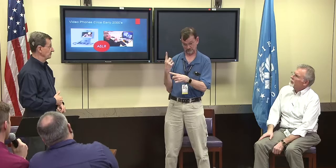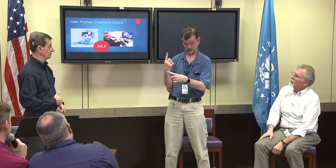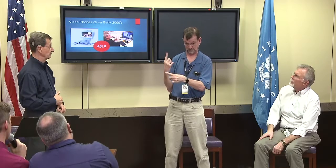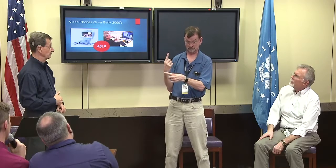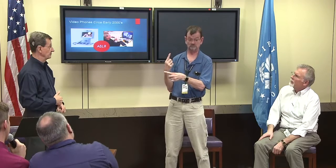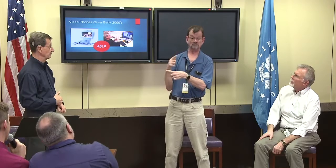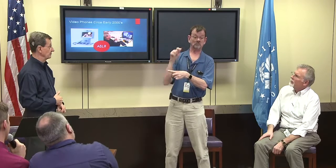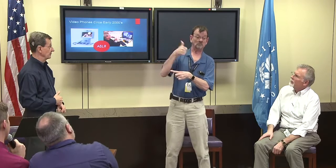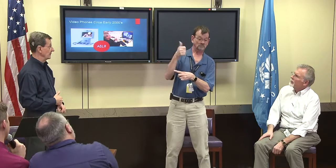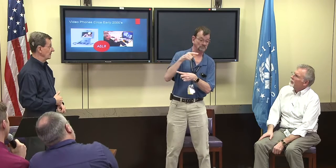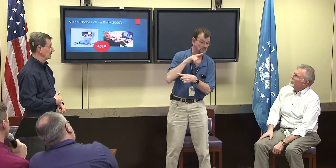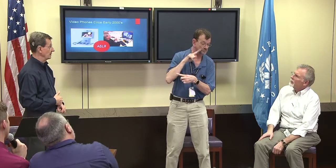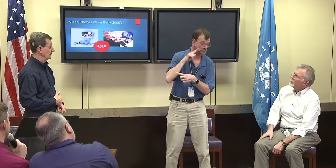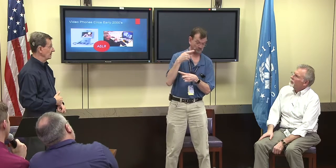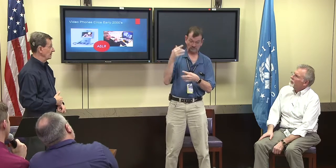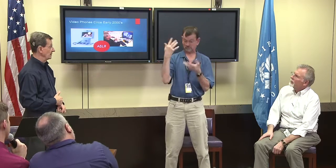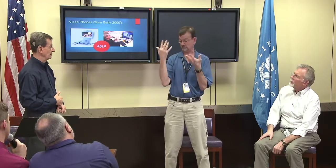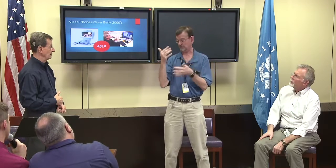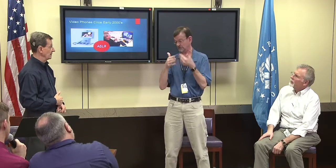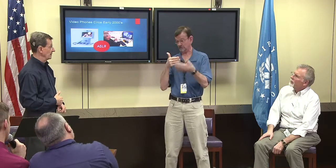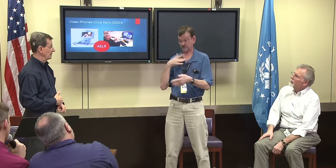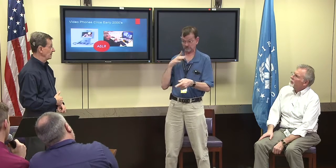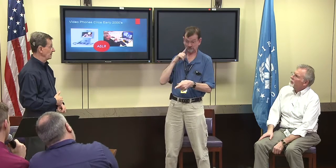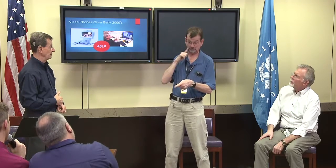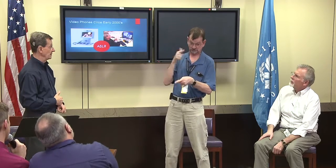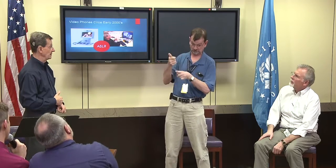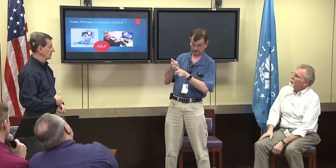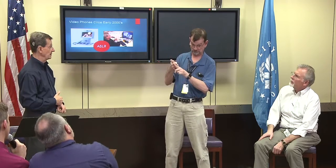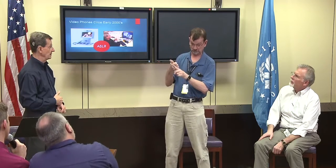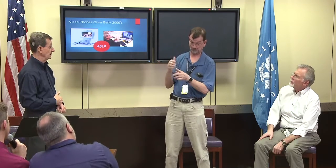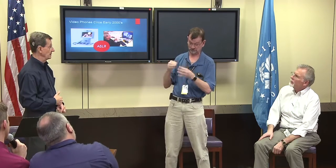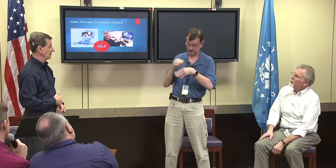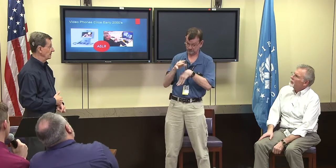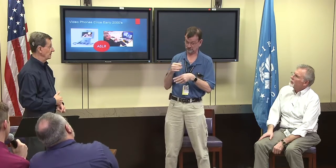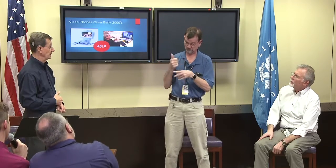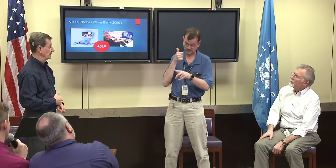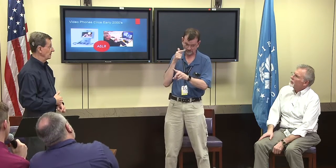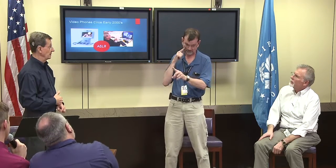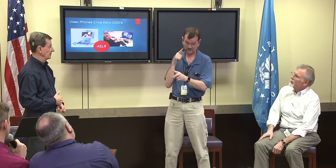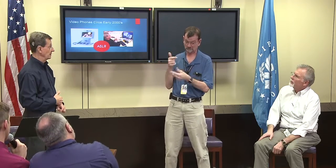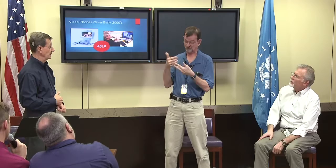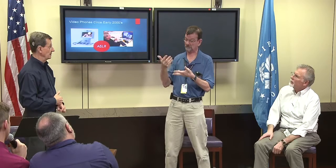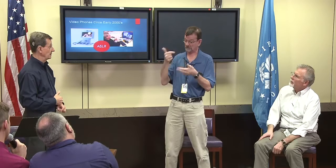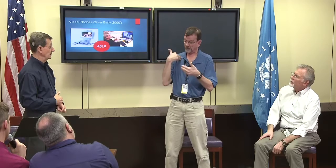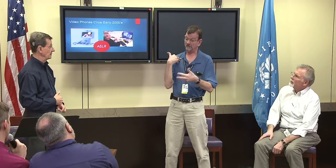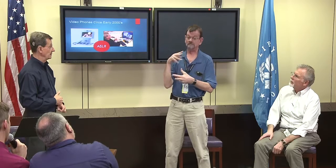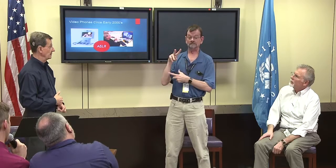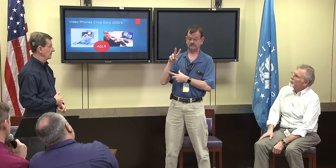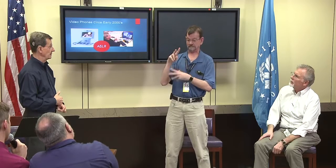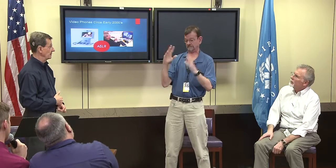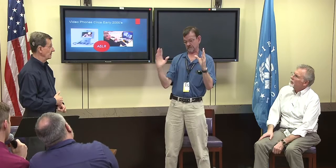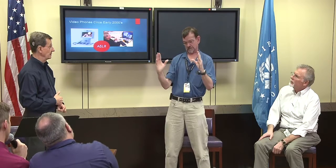that would have different videophone stationed that if we needed to use.